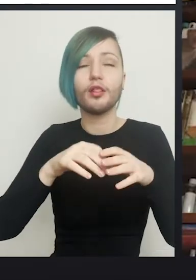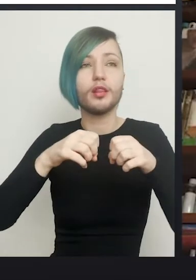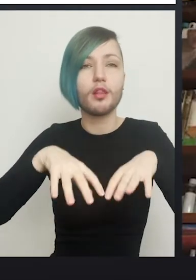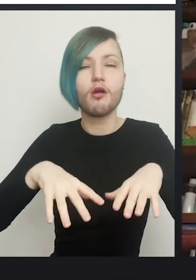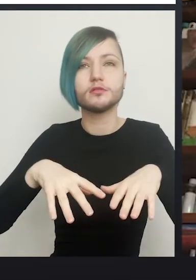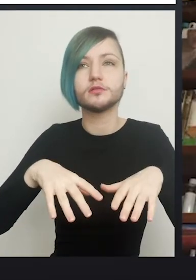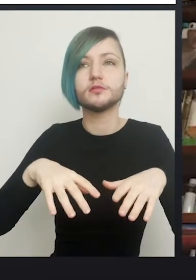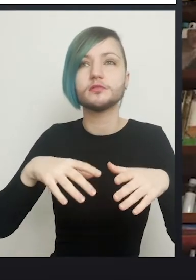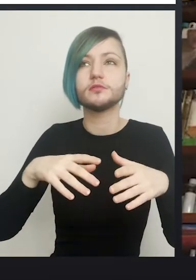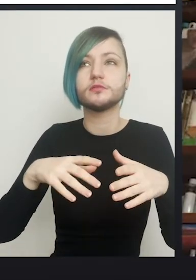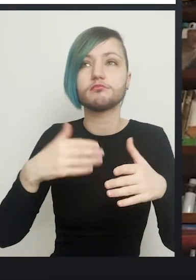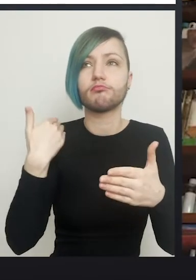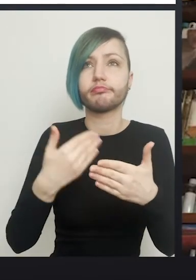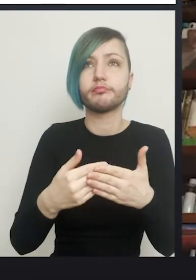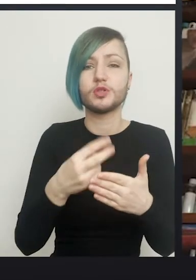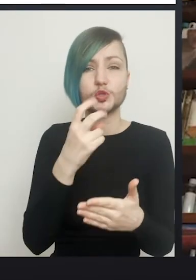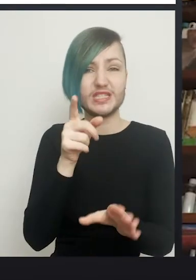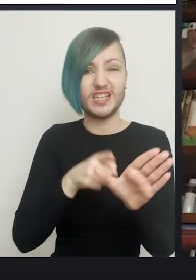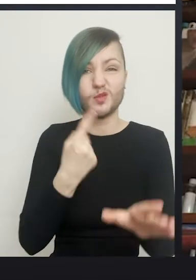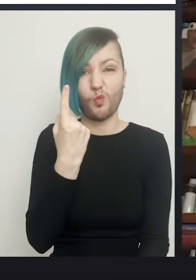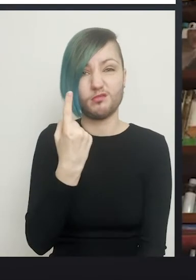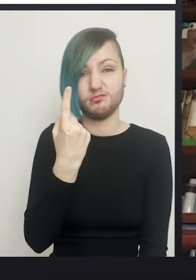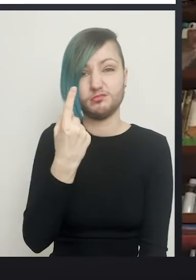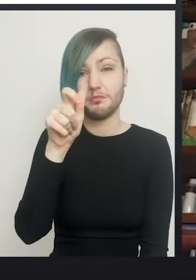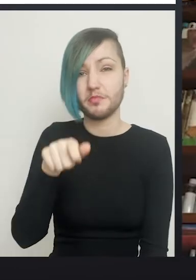20 years, so that complete loss of it is very rare.